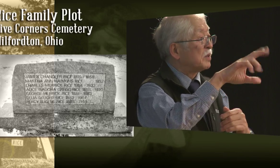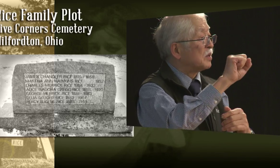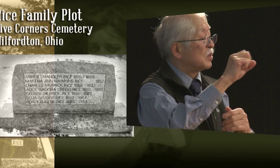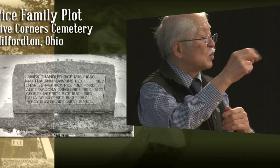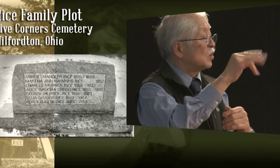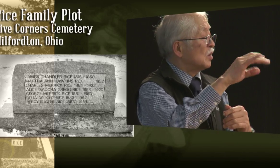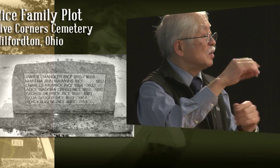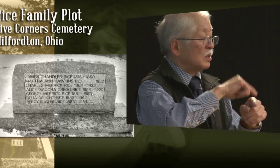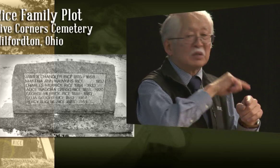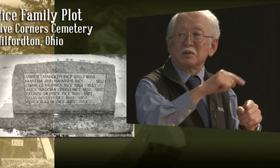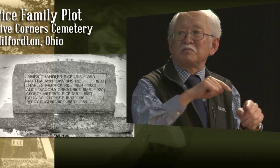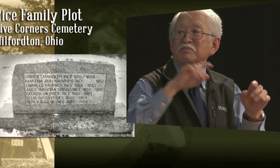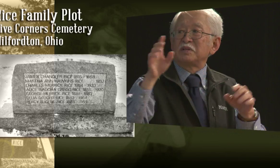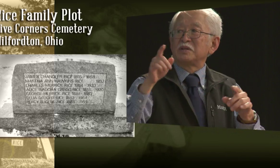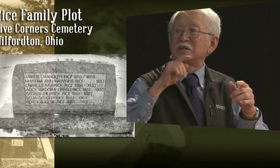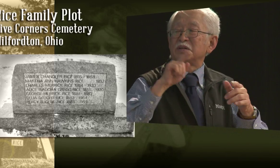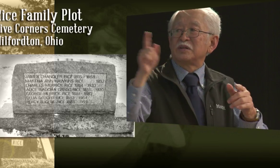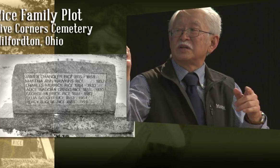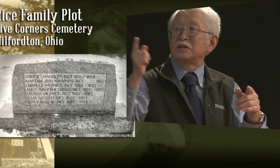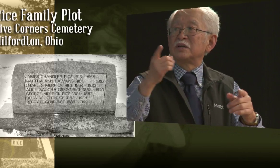a very small town in Ohio.